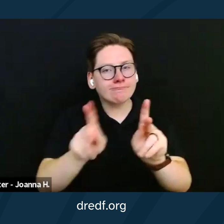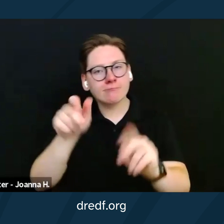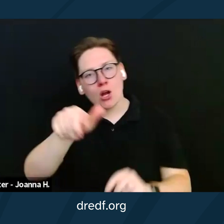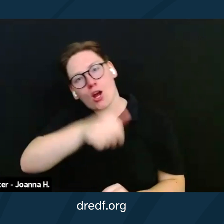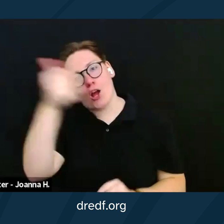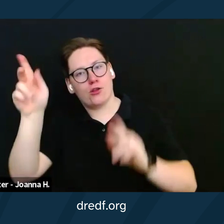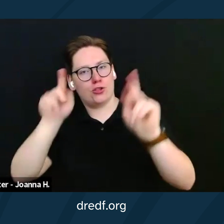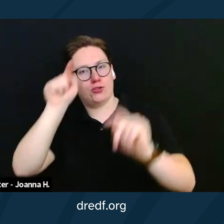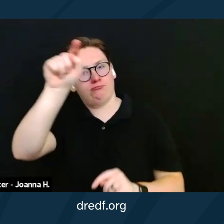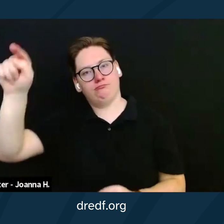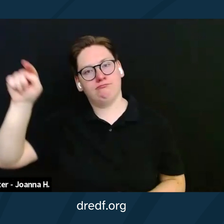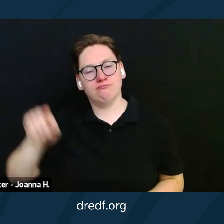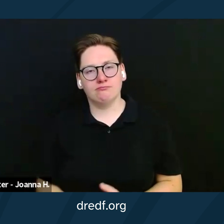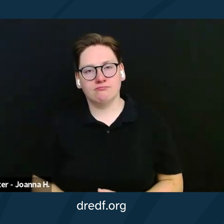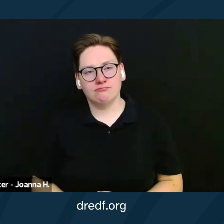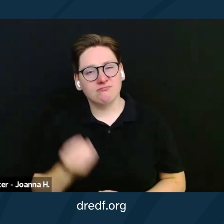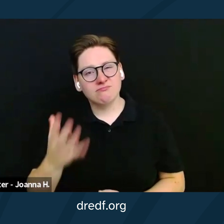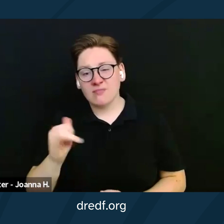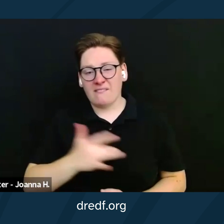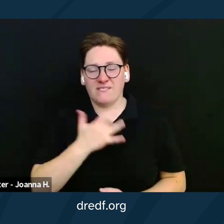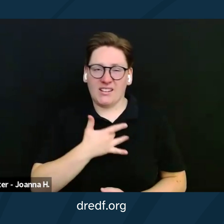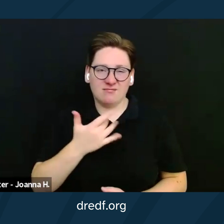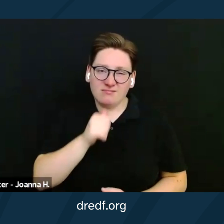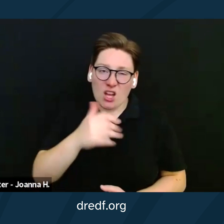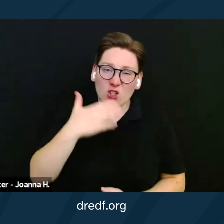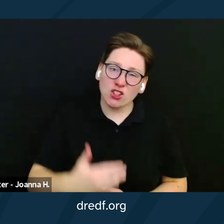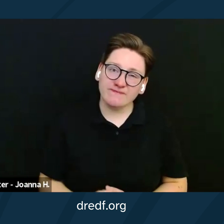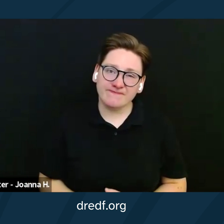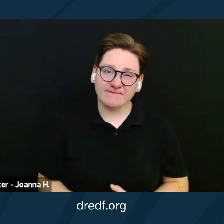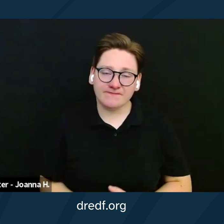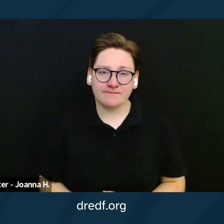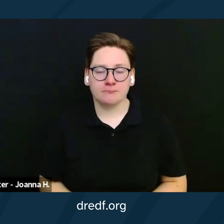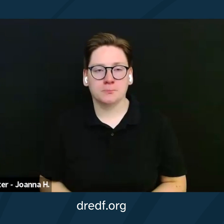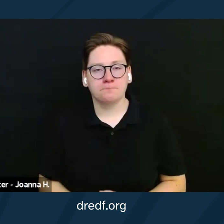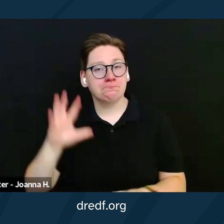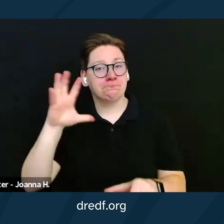and it's really not a very good feeling. Part of the ADA was allowing people